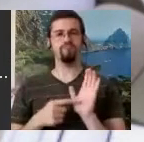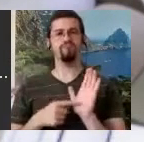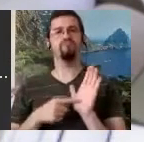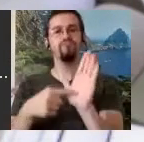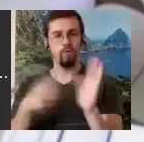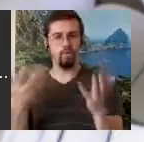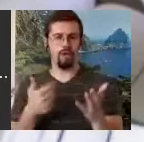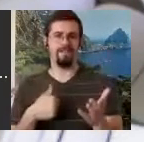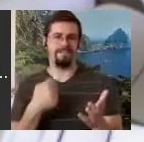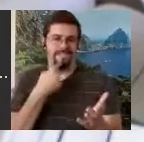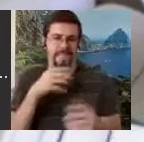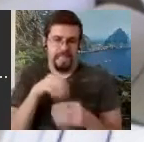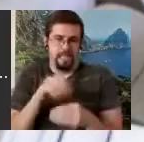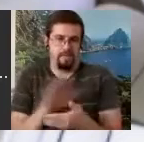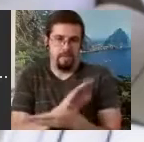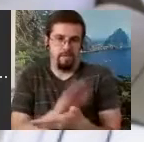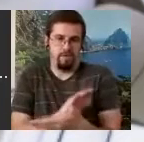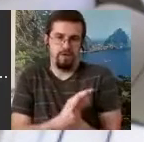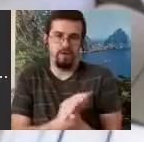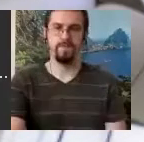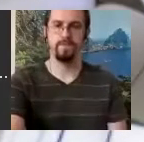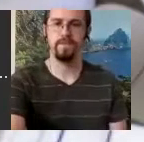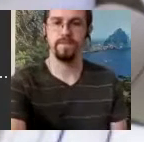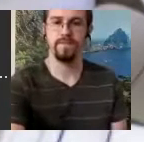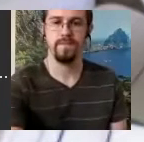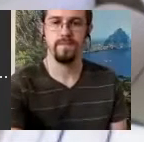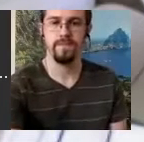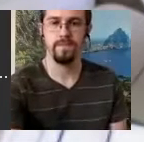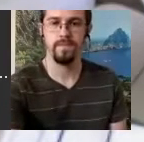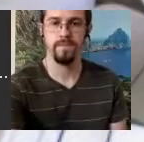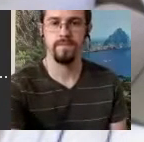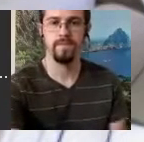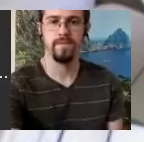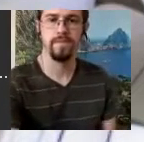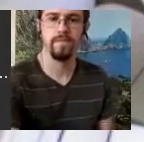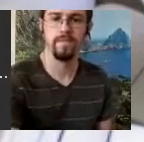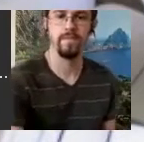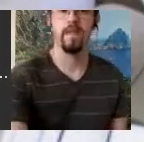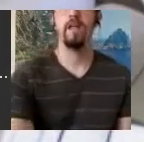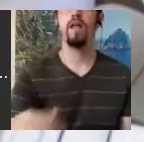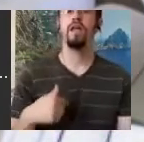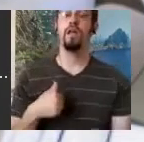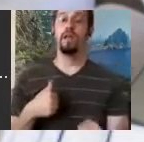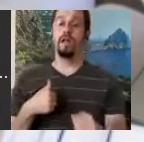planning to talk about the history of SignWriting and how the script evolved.